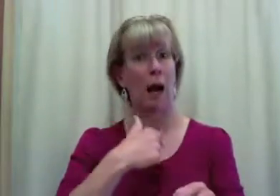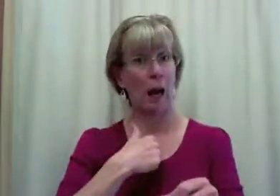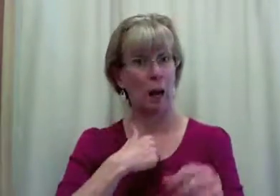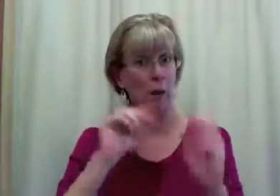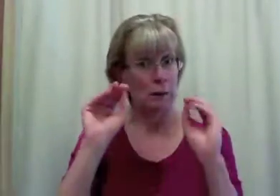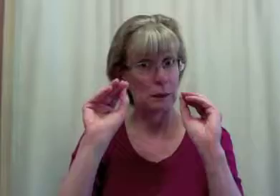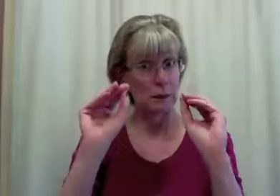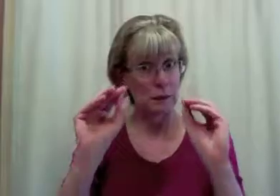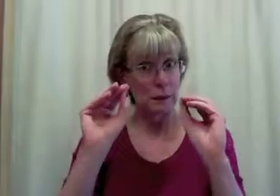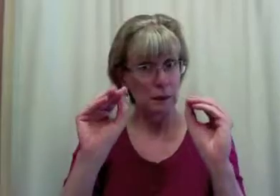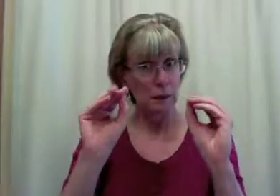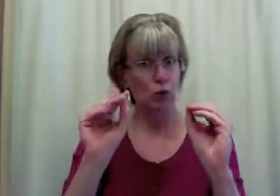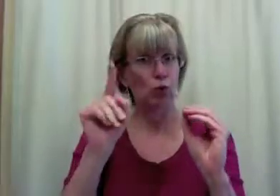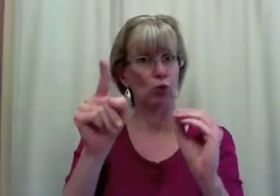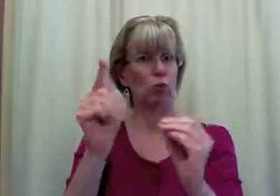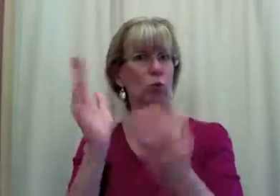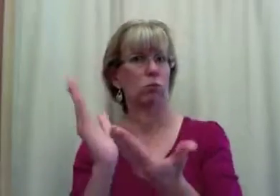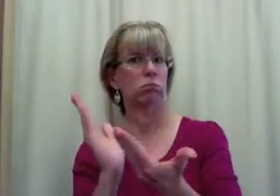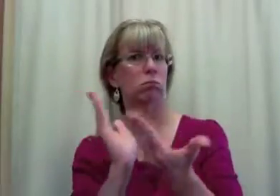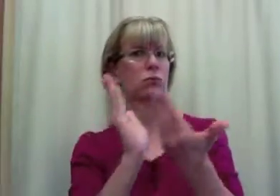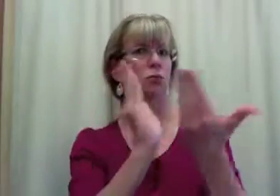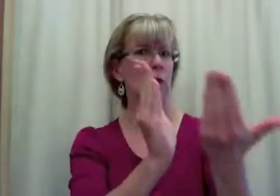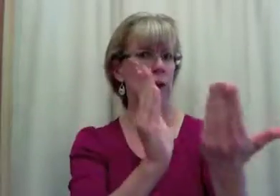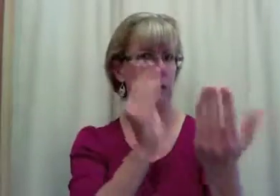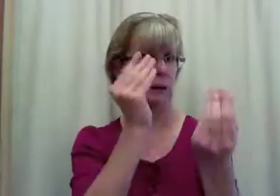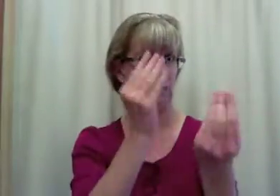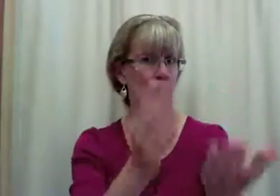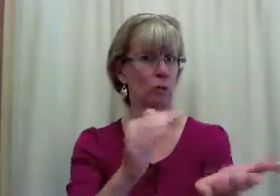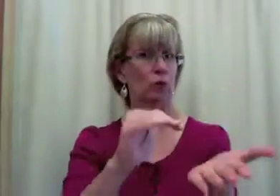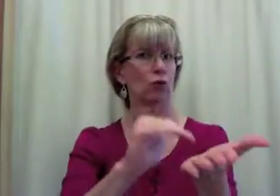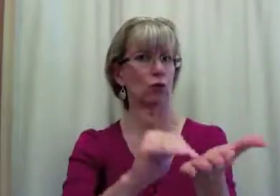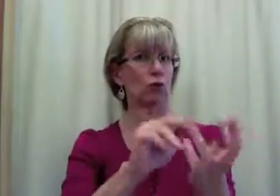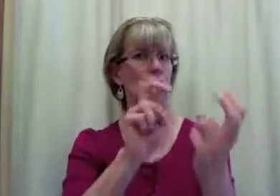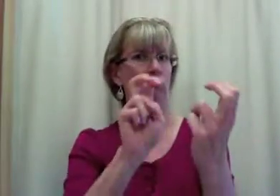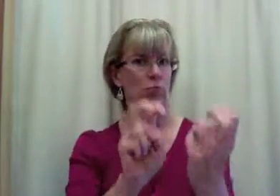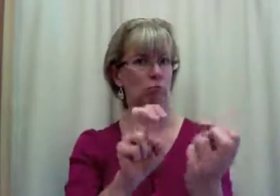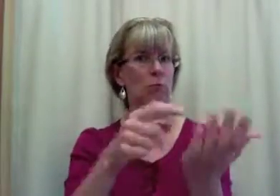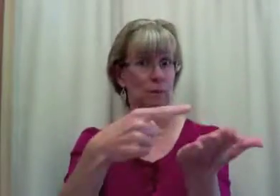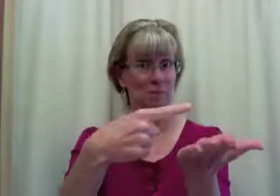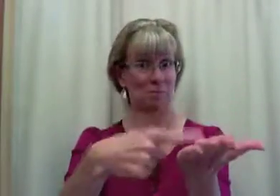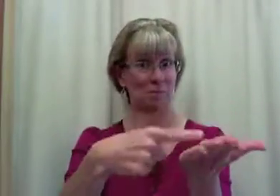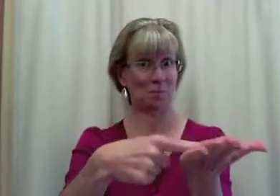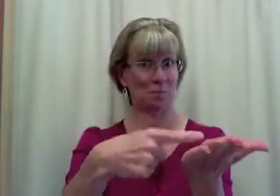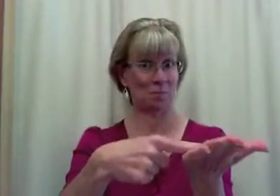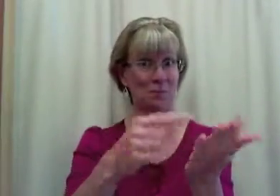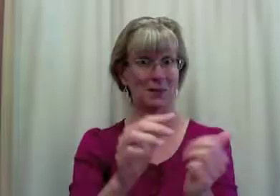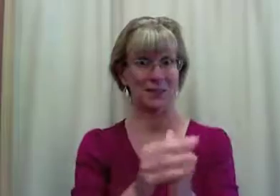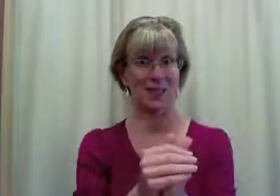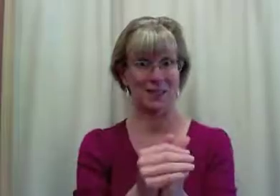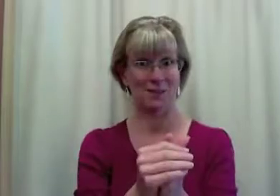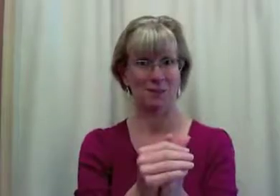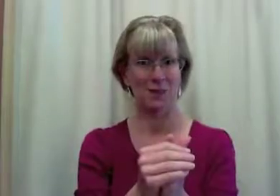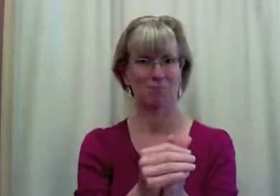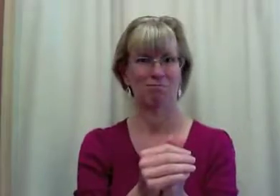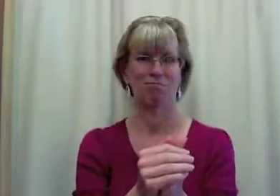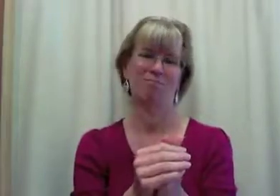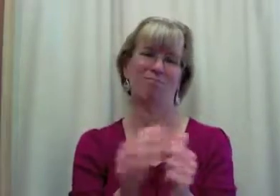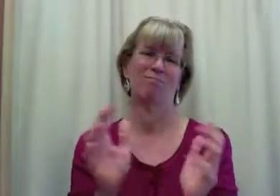I will teach then you bring that information to your doctor to discuss.